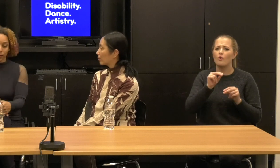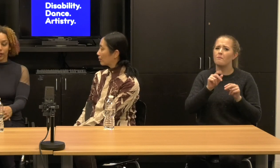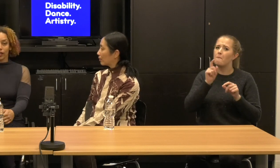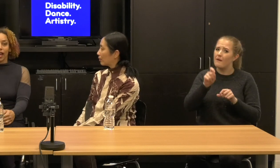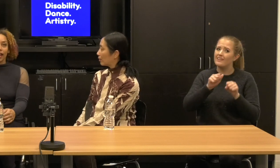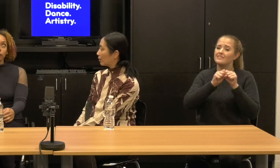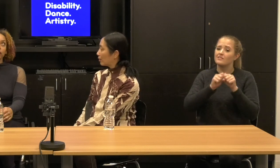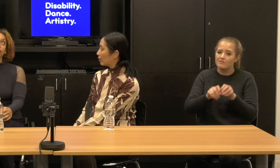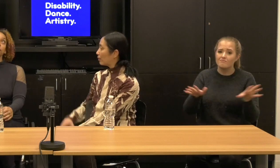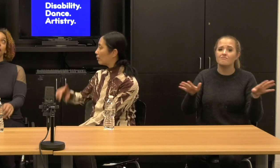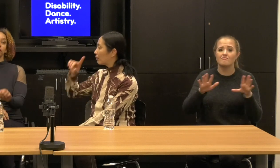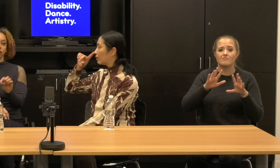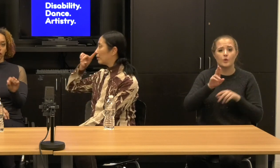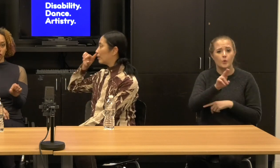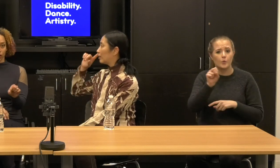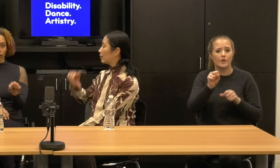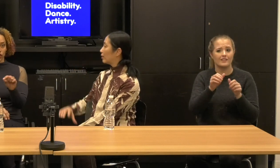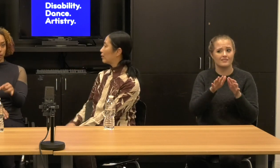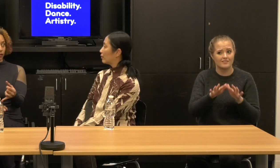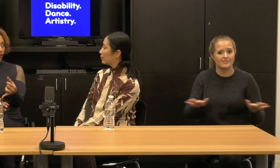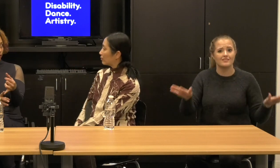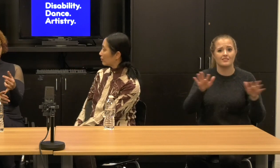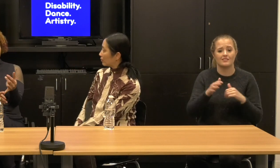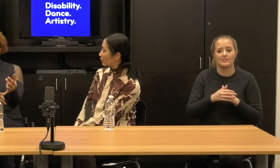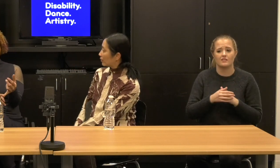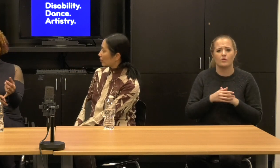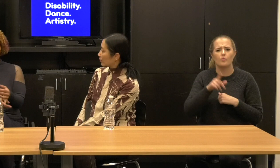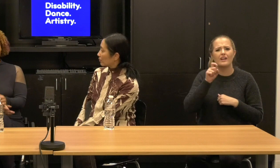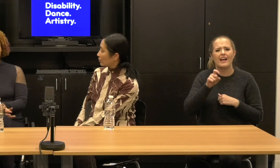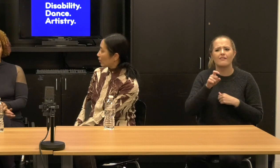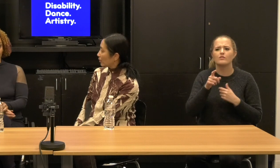So, and we need to be able to nurture independent artists, right.